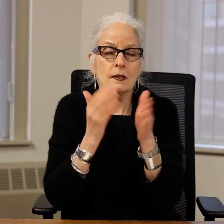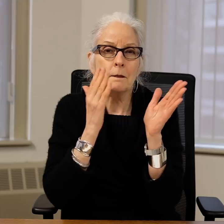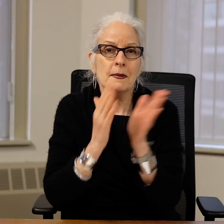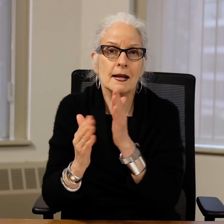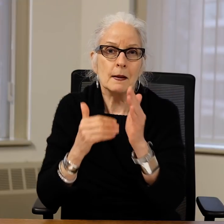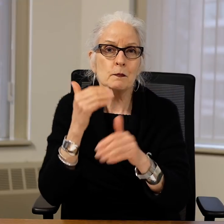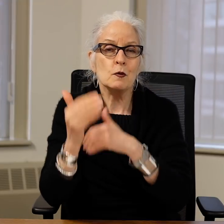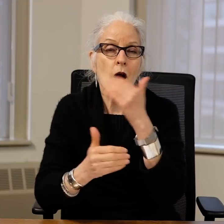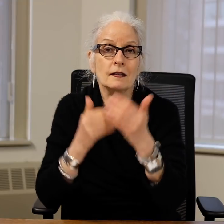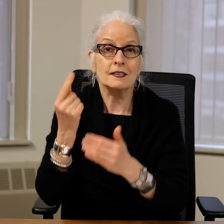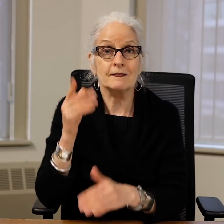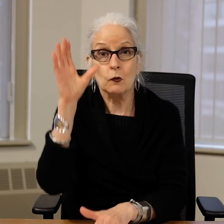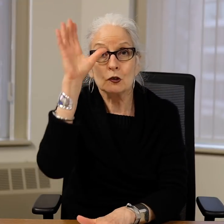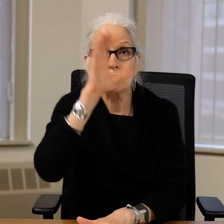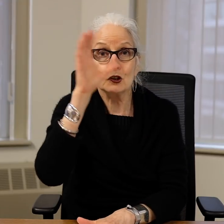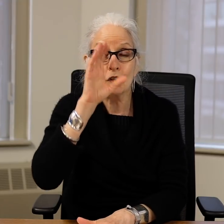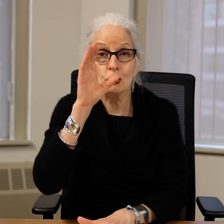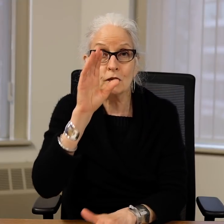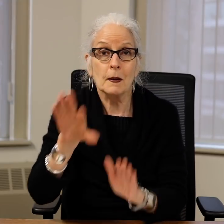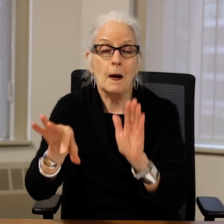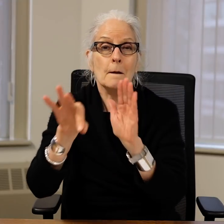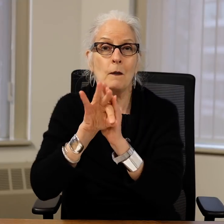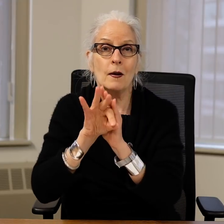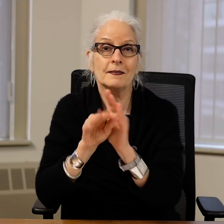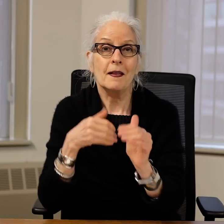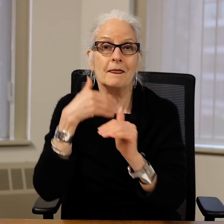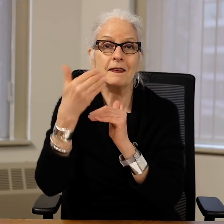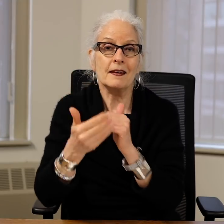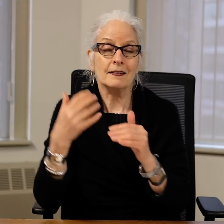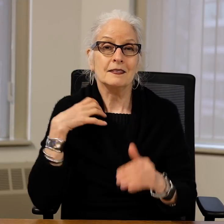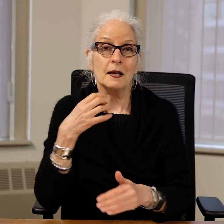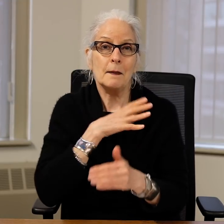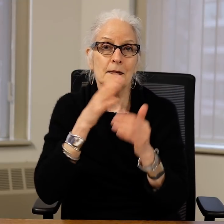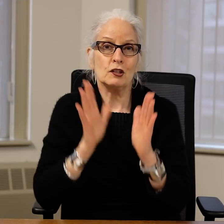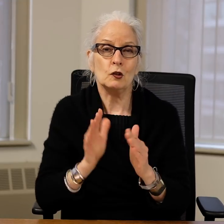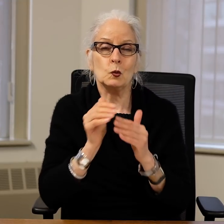Working closely in planning the process for the search and then appointment of the next